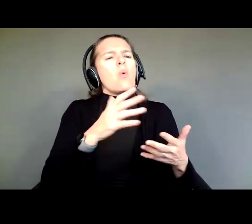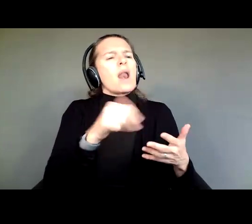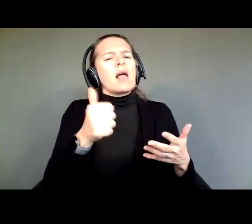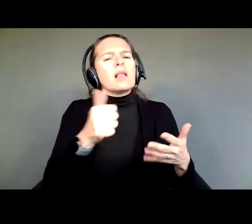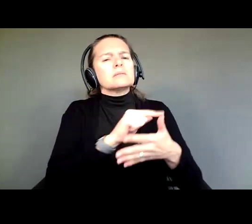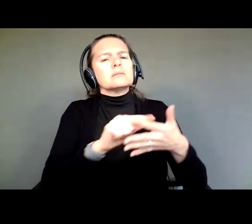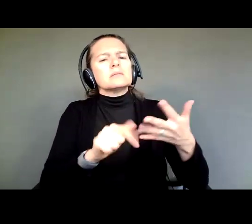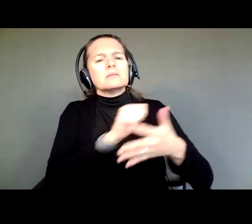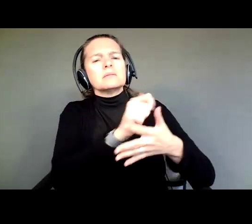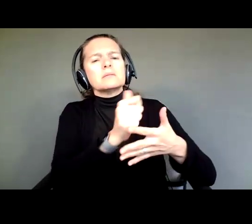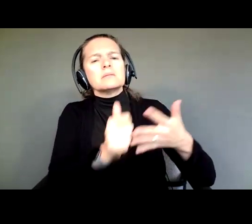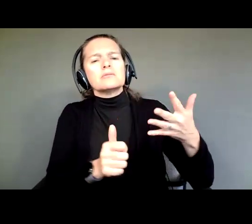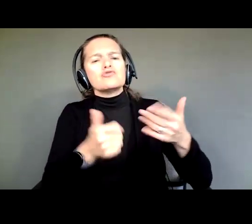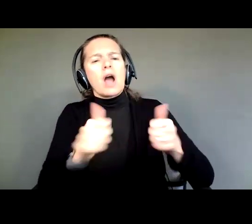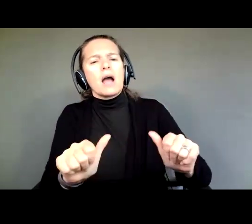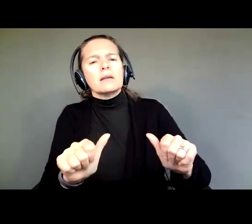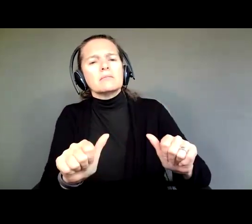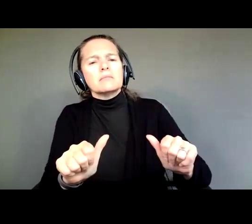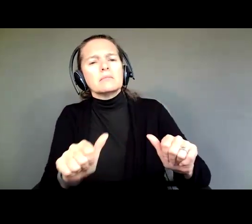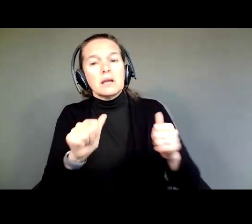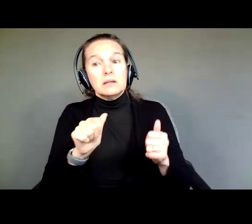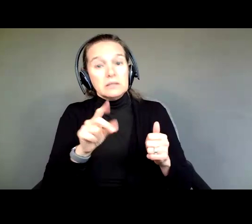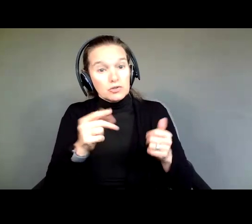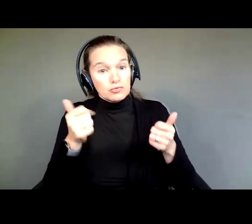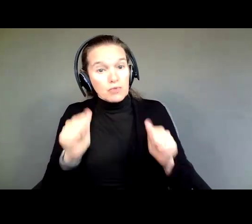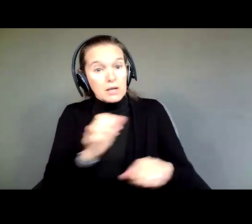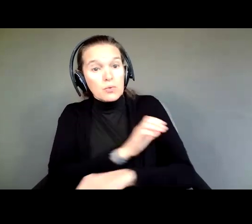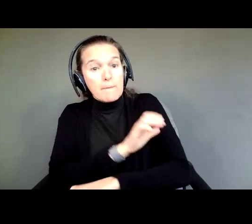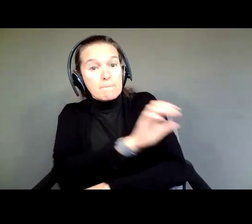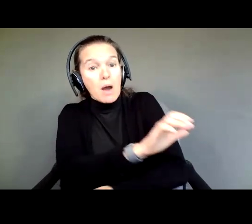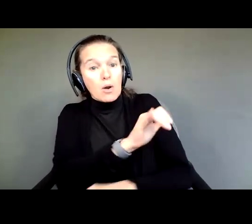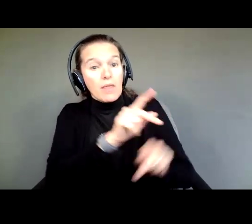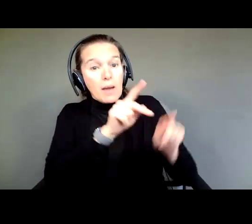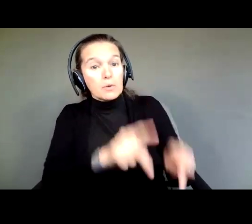Have you tried something to empower that person to be able to make decisions?